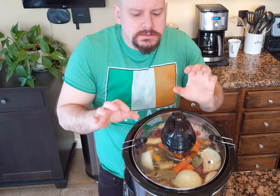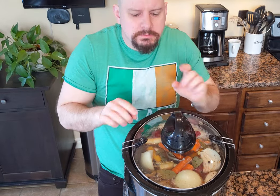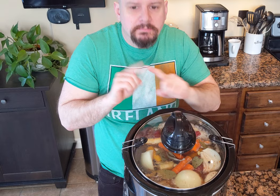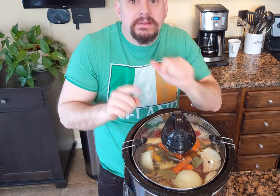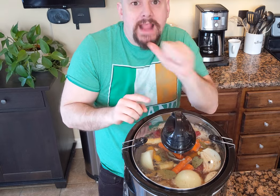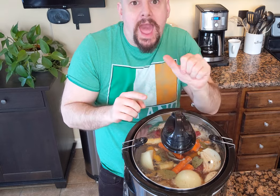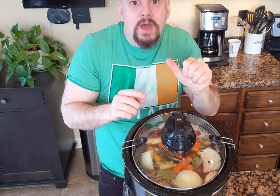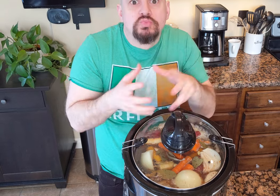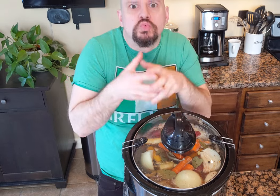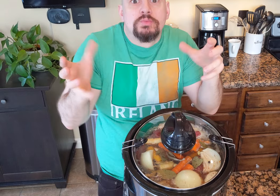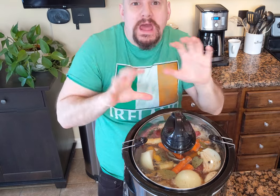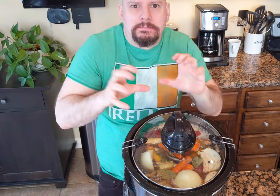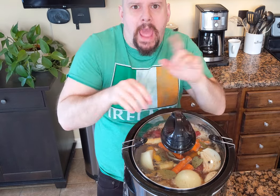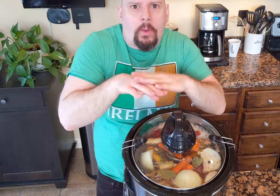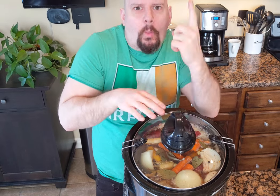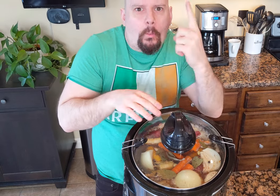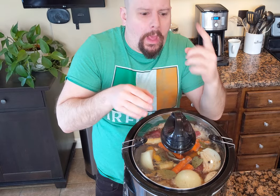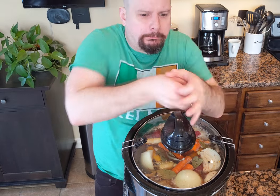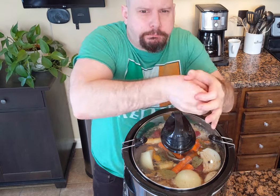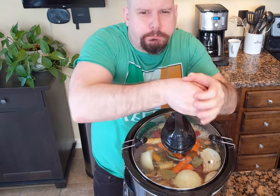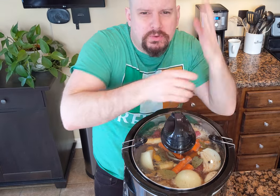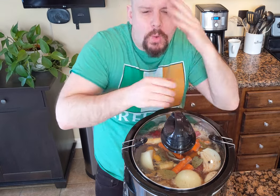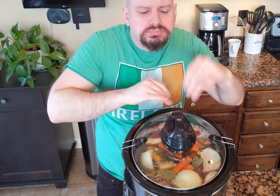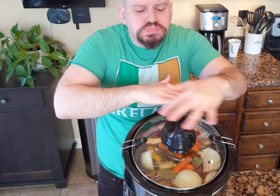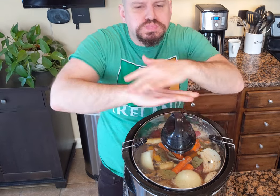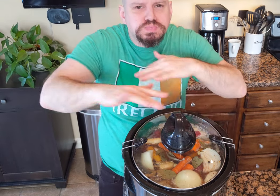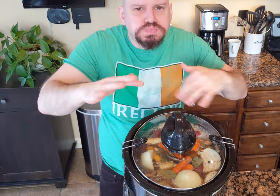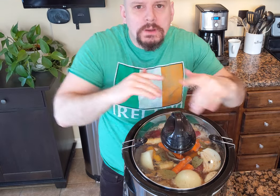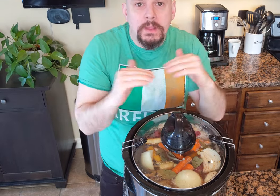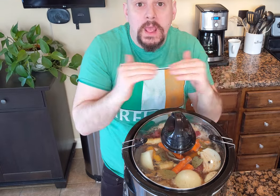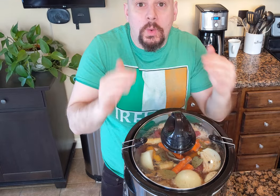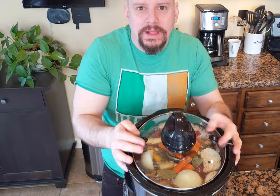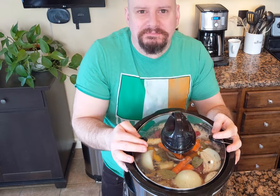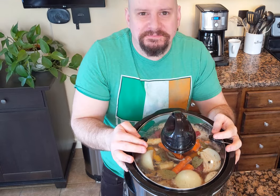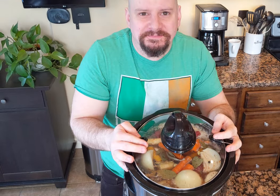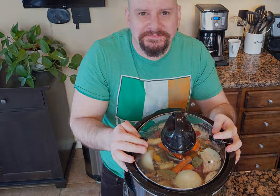but don't let the whole batch of spices stand in one spot, let it mix equally.